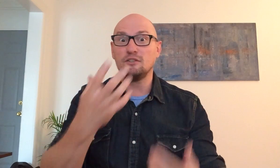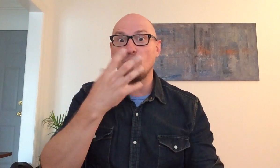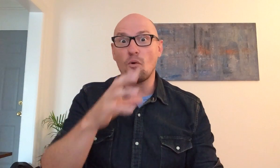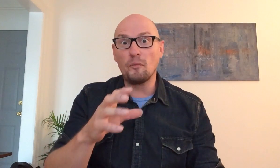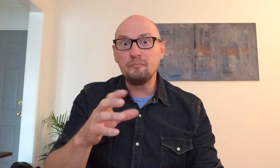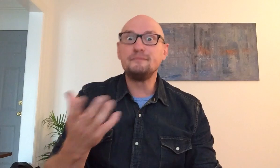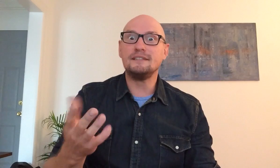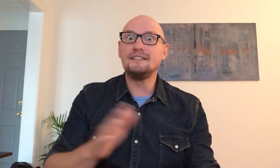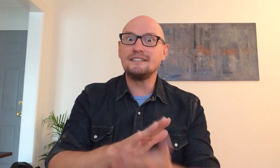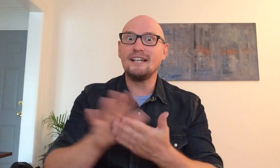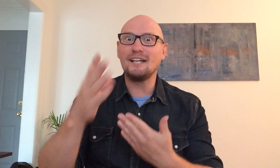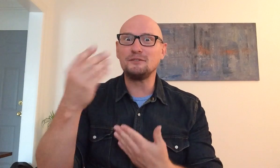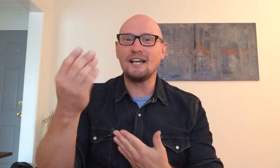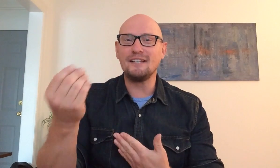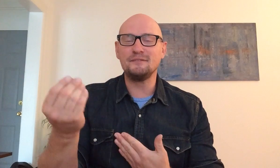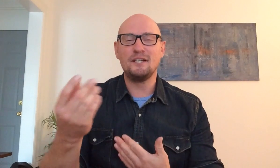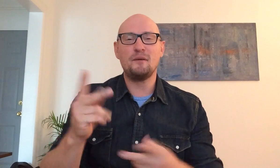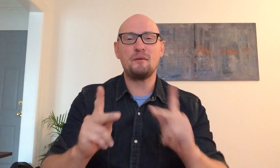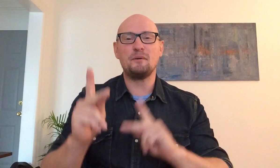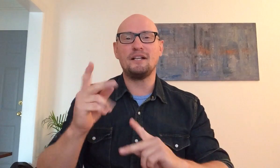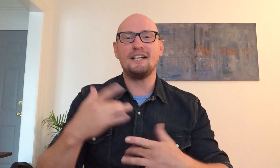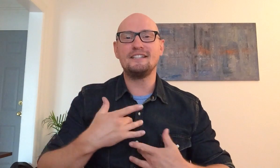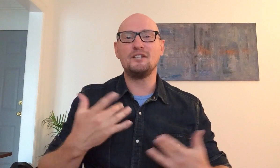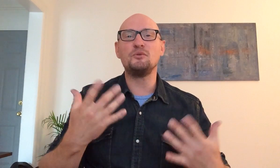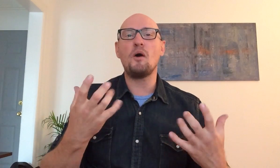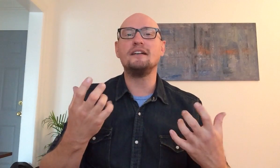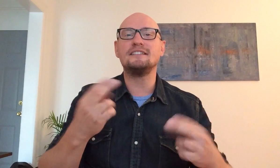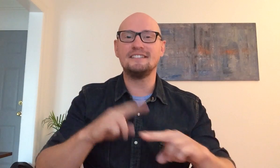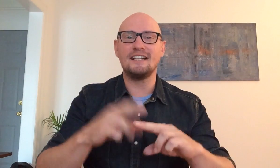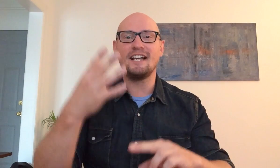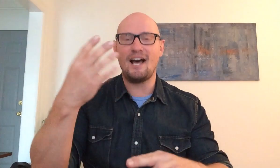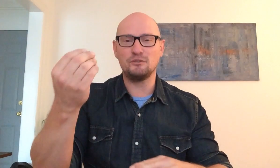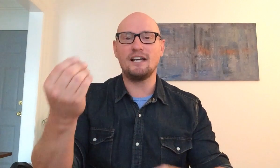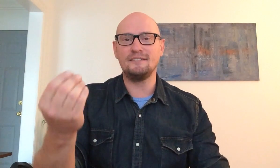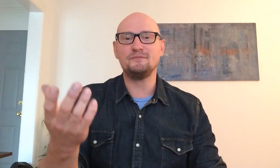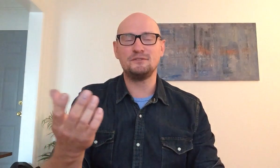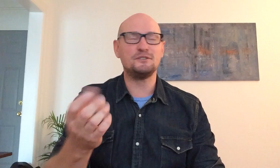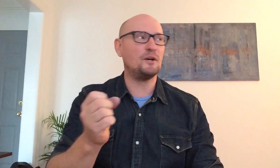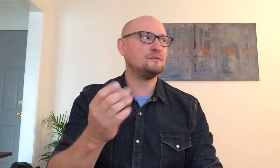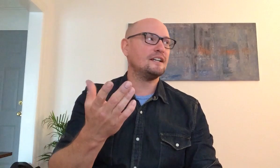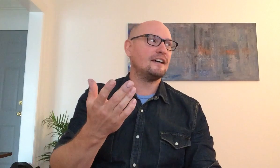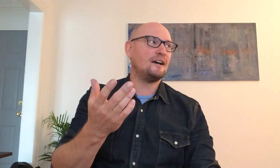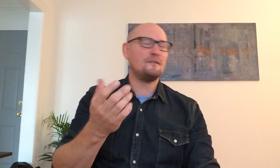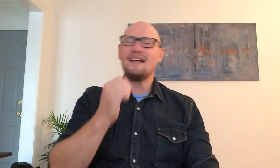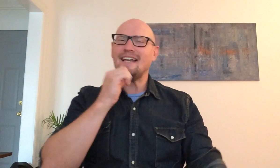it's warm and it's nice outside people that tend to want to sit outside so that